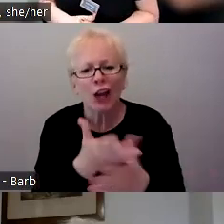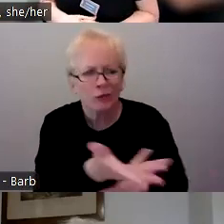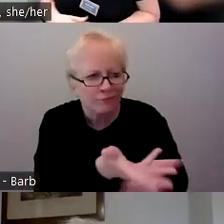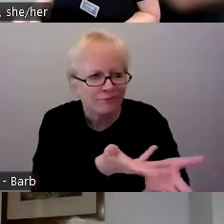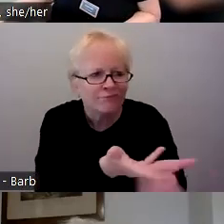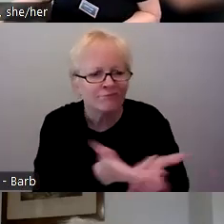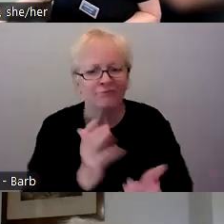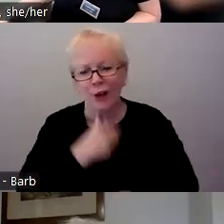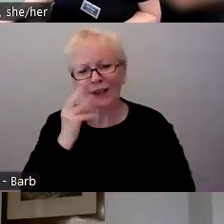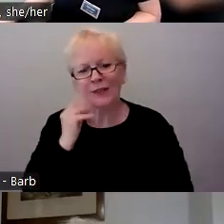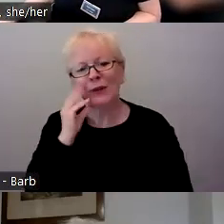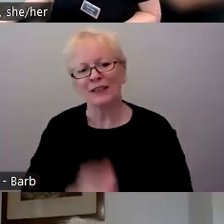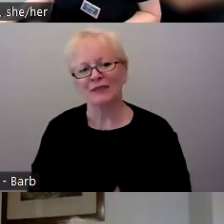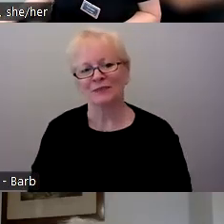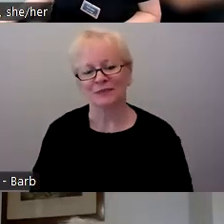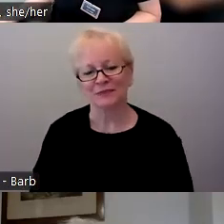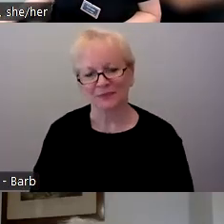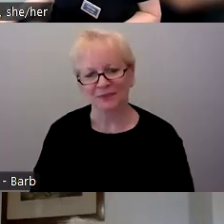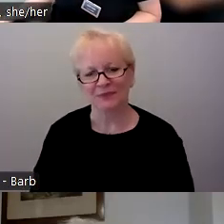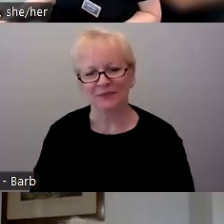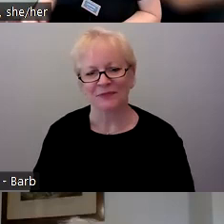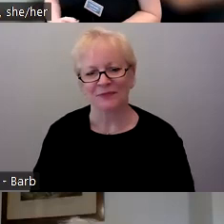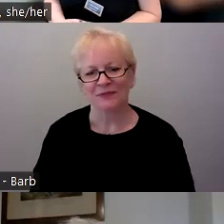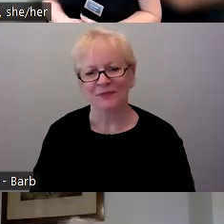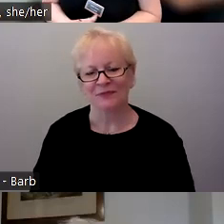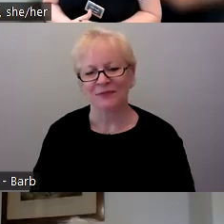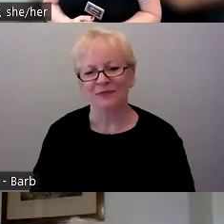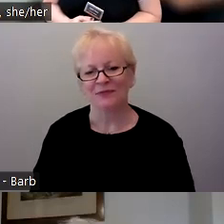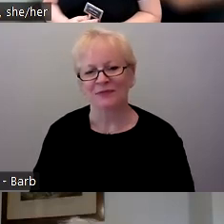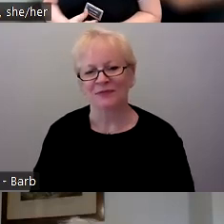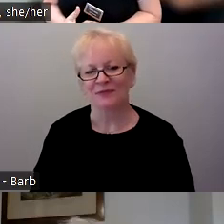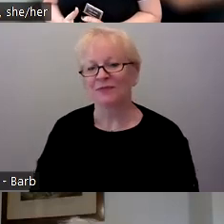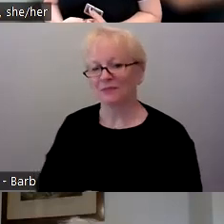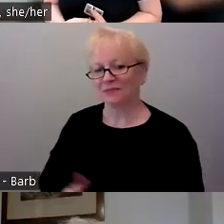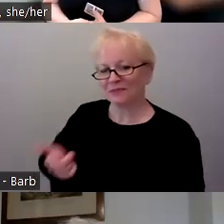This is Barb. Thank you both for sharing.